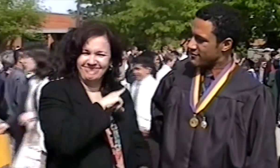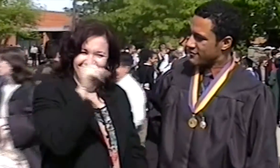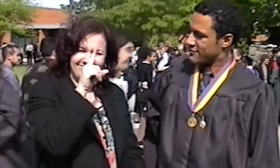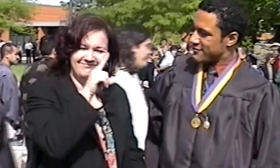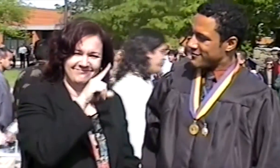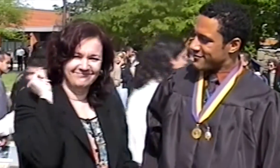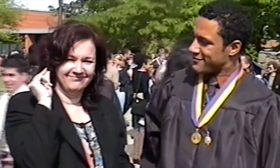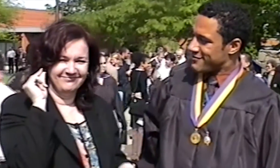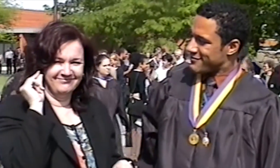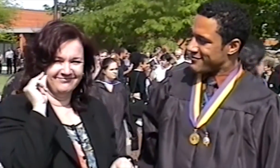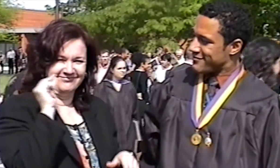but I told him to GO to Gallaudet!